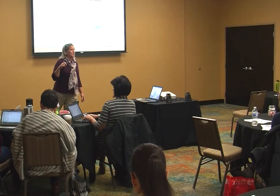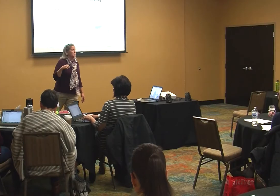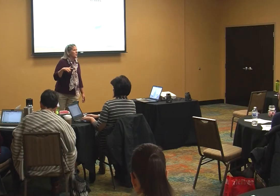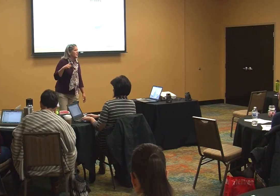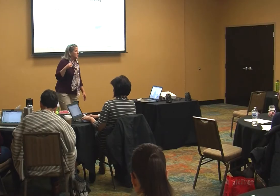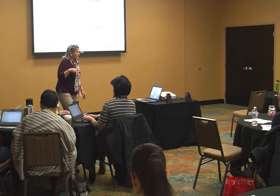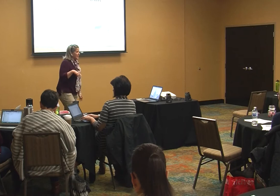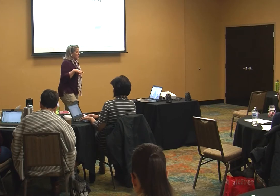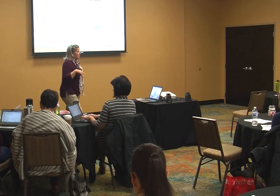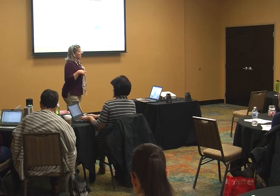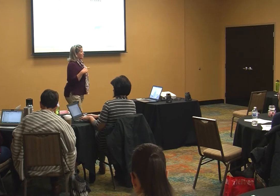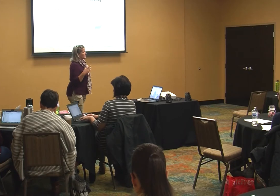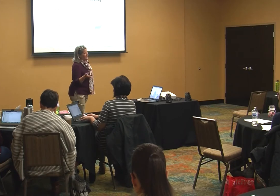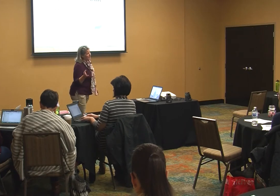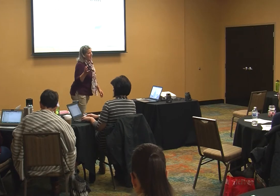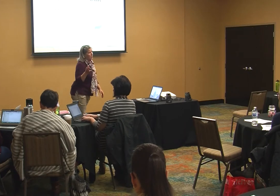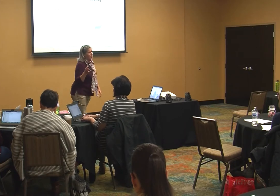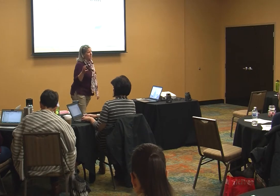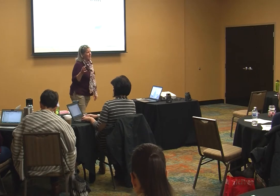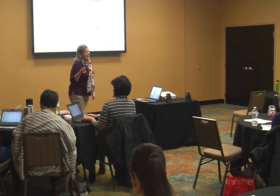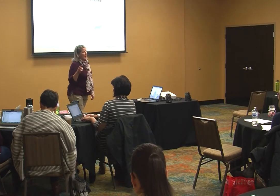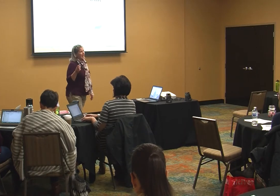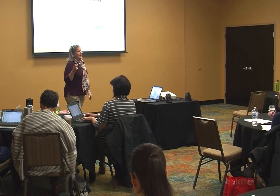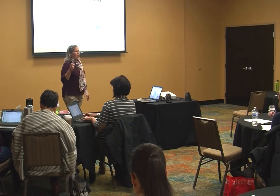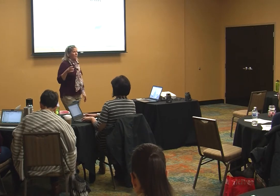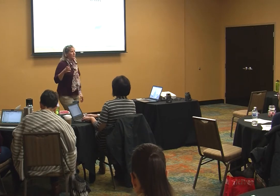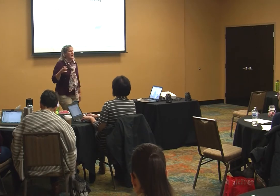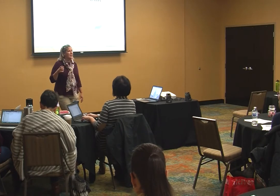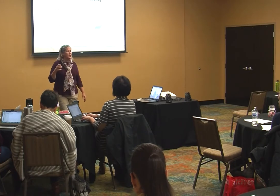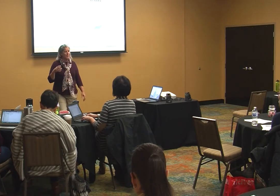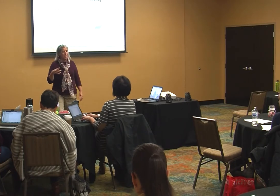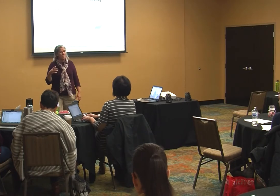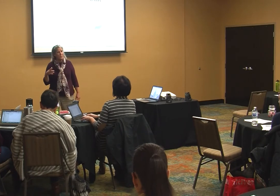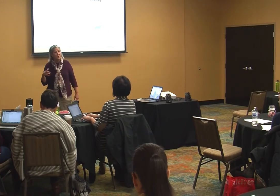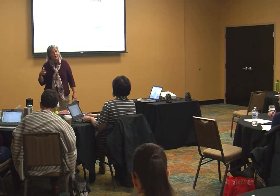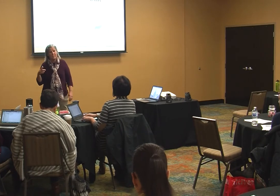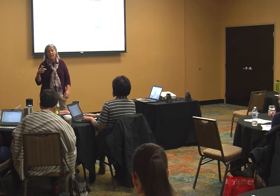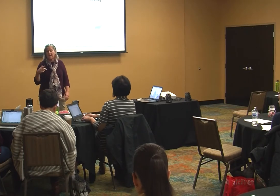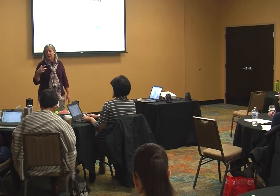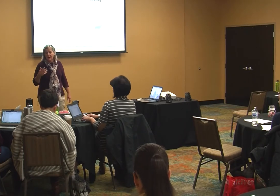you were going to sit here for six hours and hopefully the speaker was going to be enough